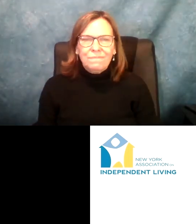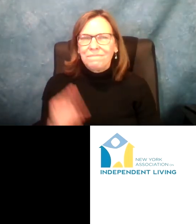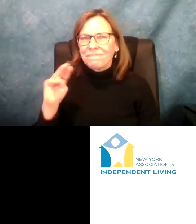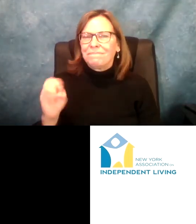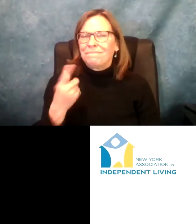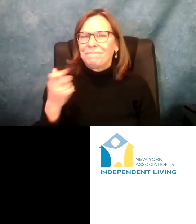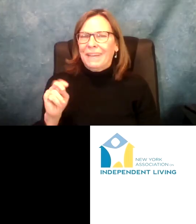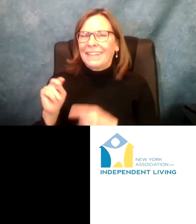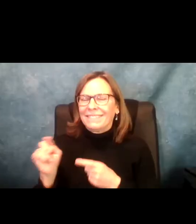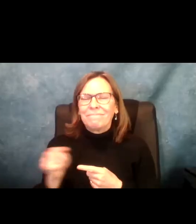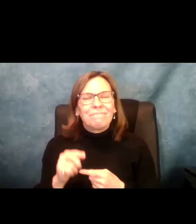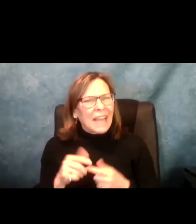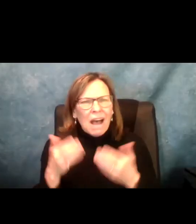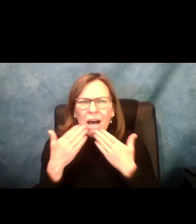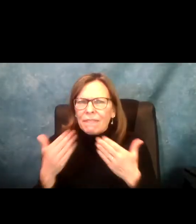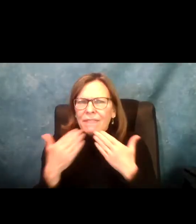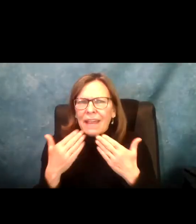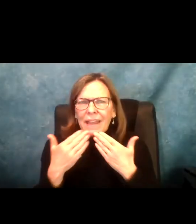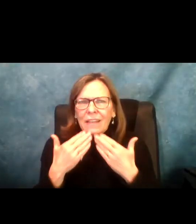on today. Thank you so much.